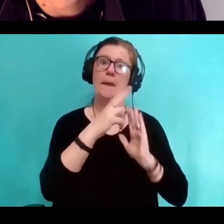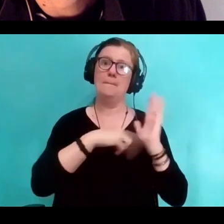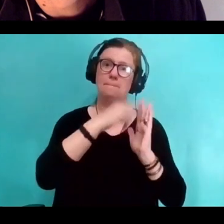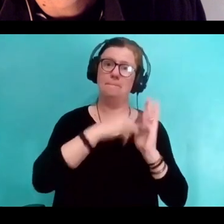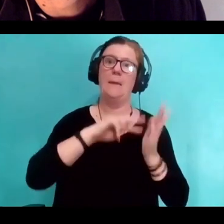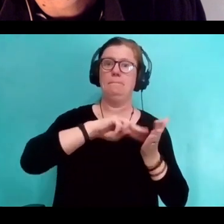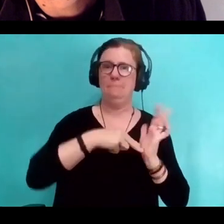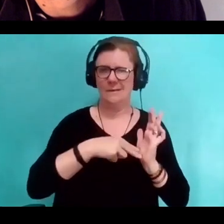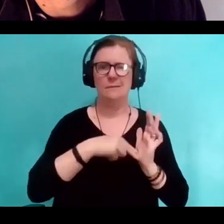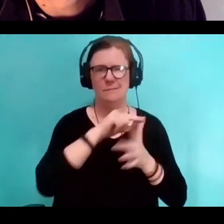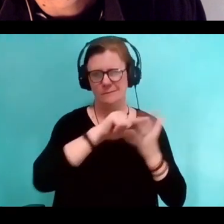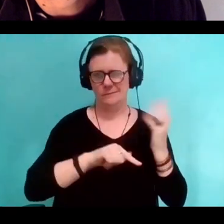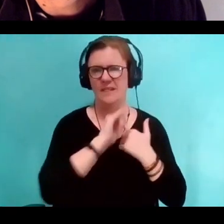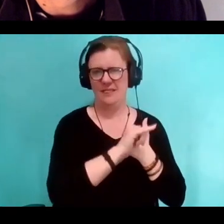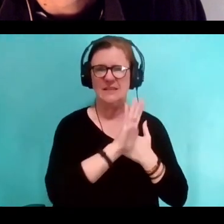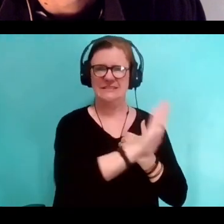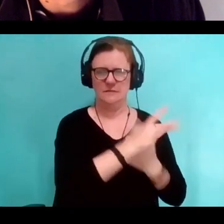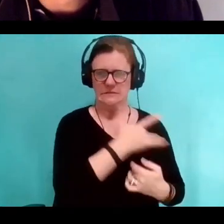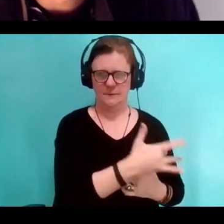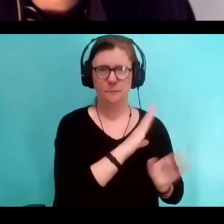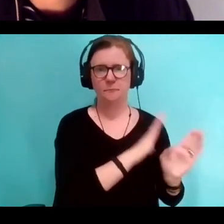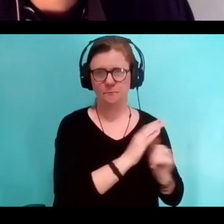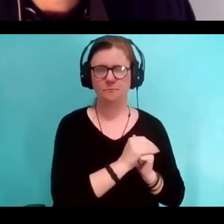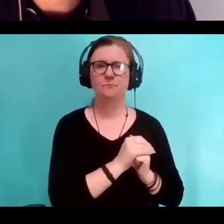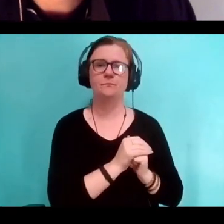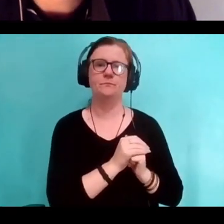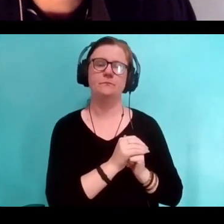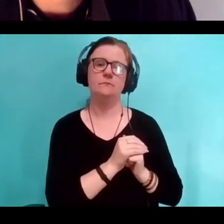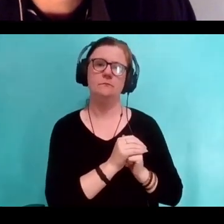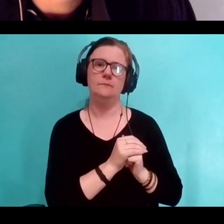And, so there's a great book called